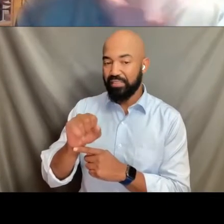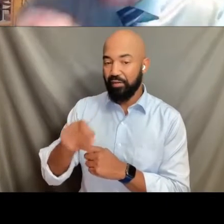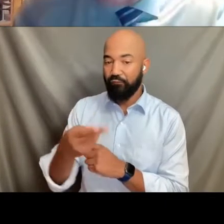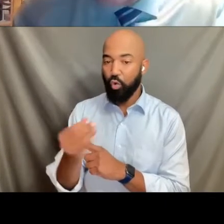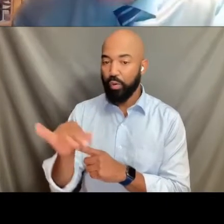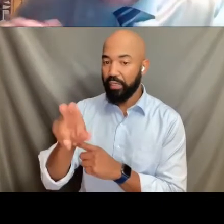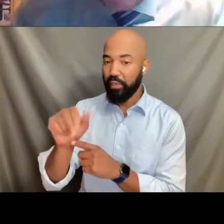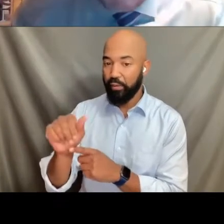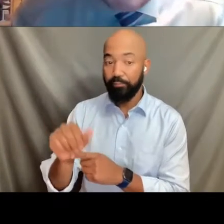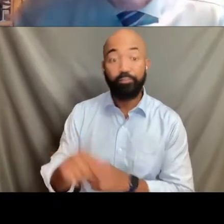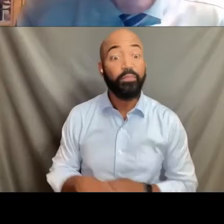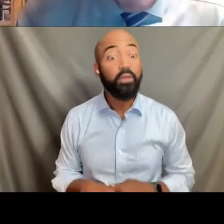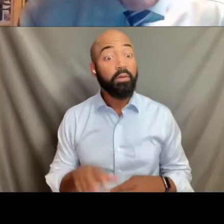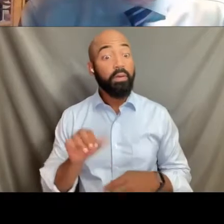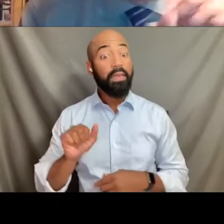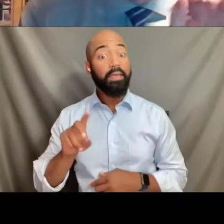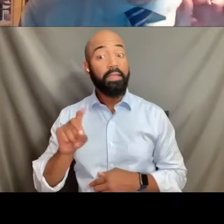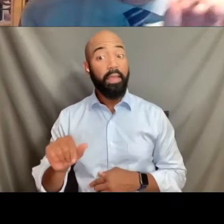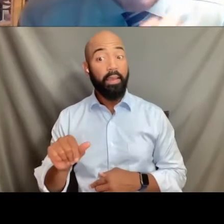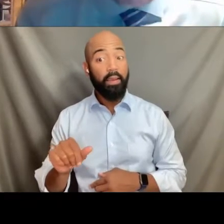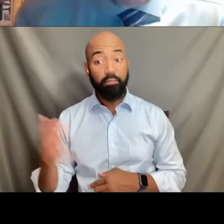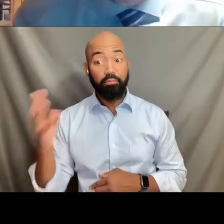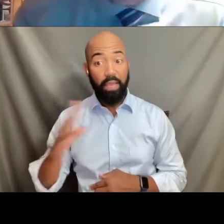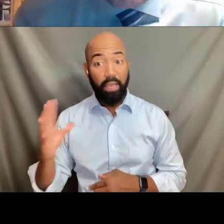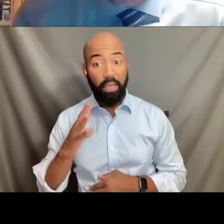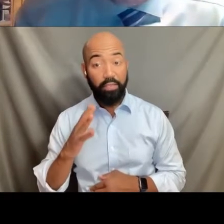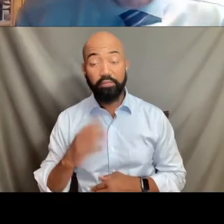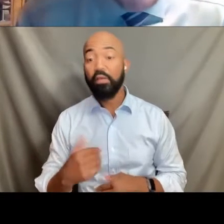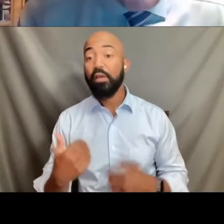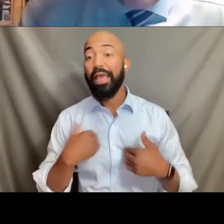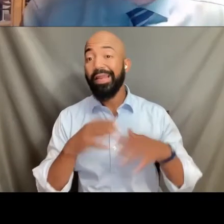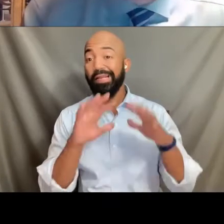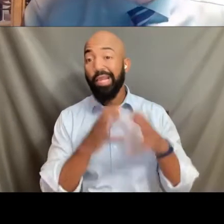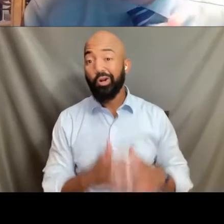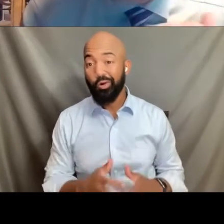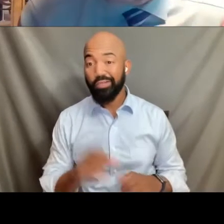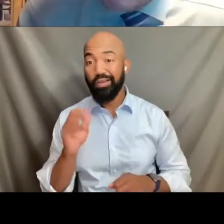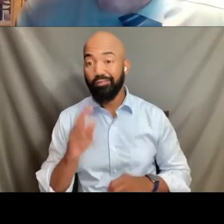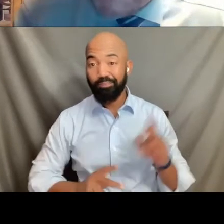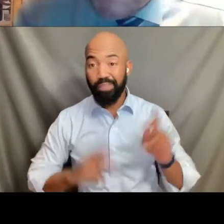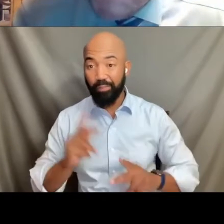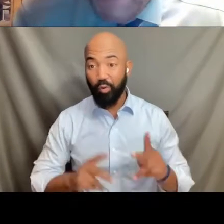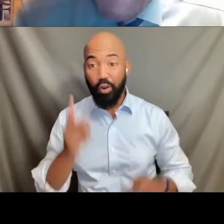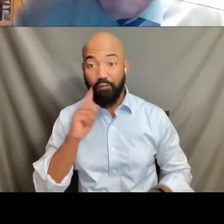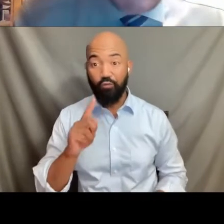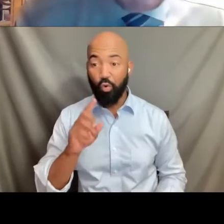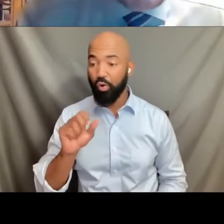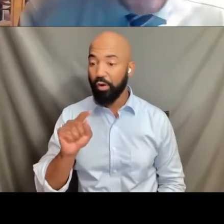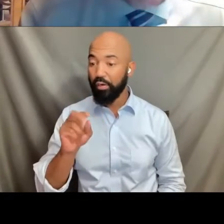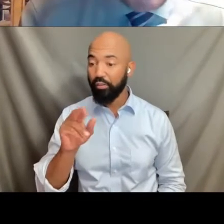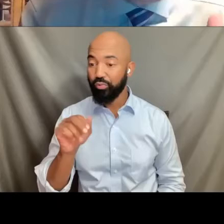explicitly excluded categories of people for transsexualism as was described,